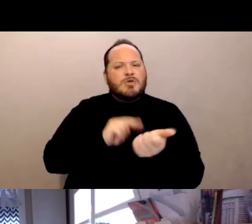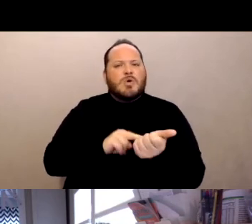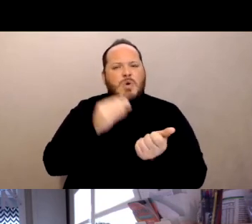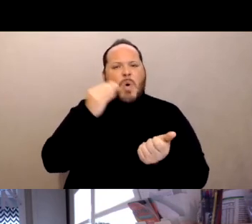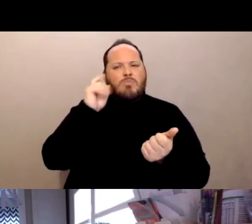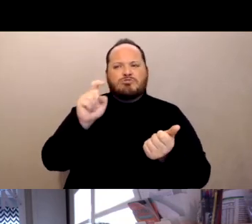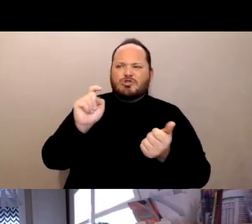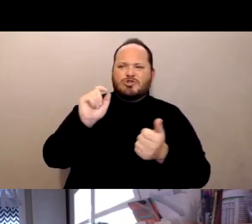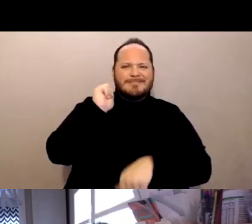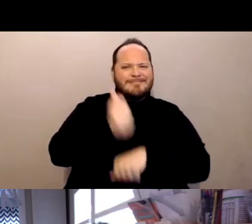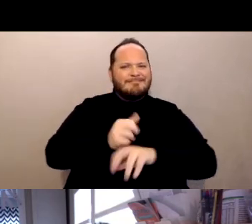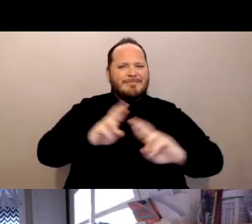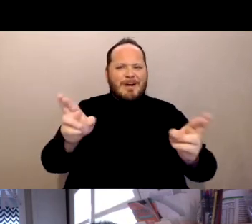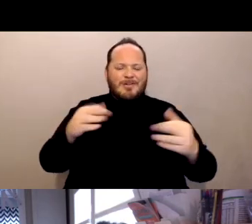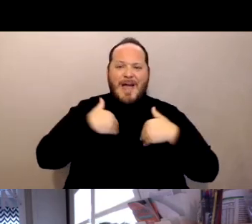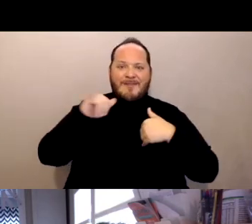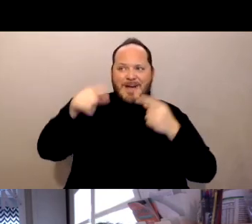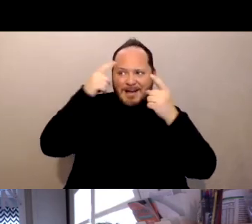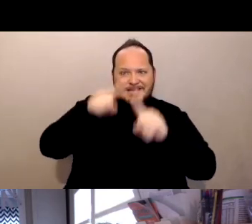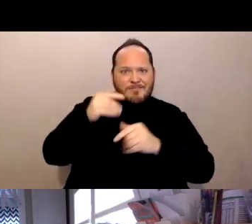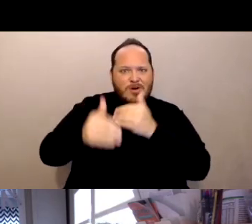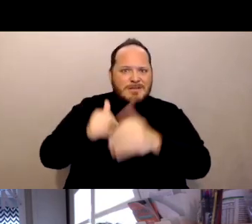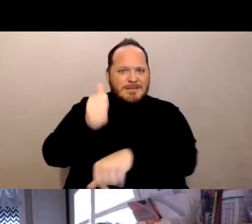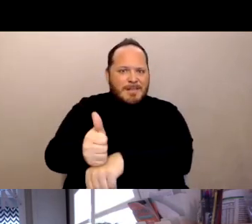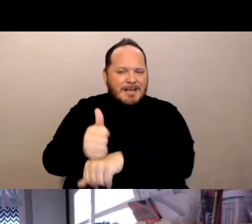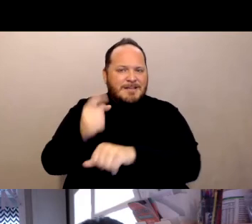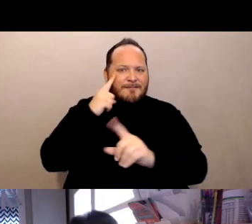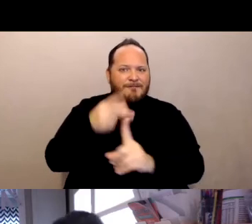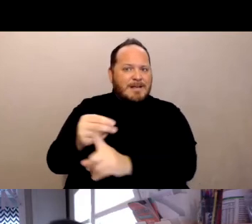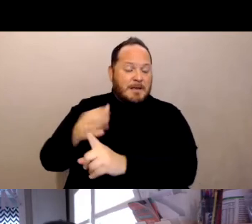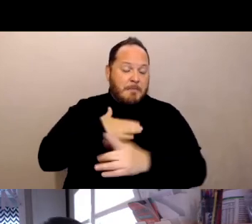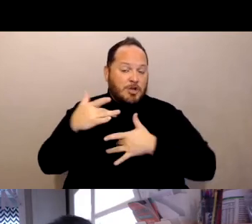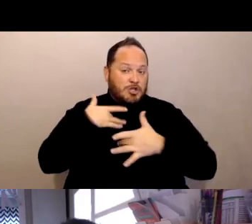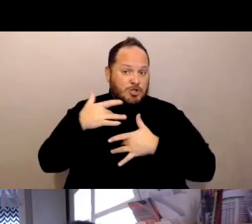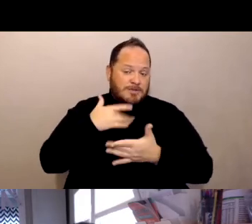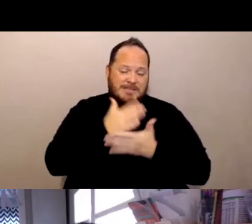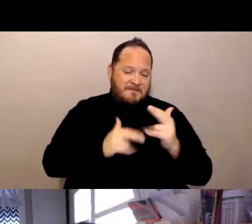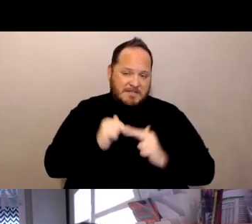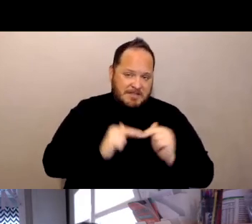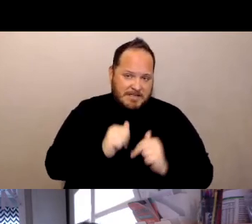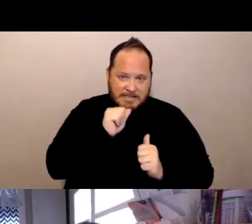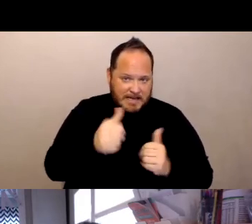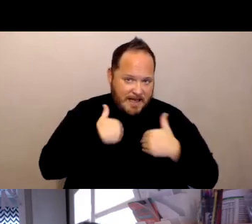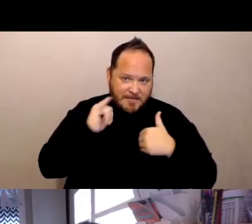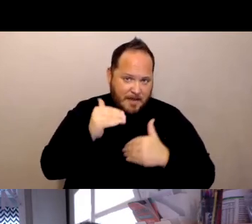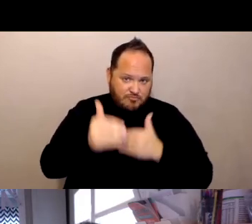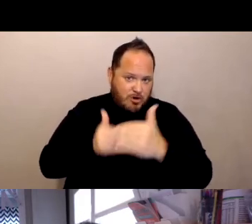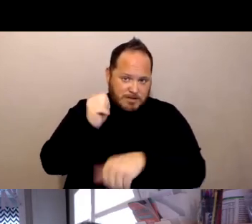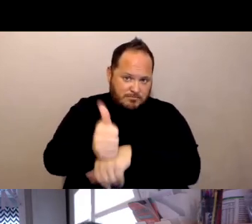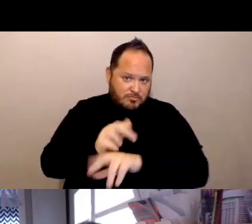for vaccinating these residents, and my concern is that some of the facilities didn't. But on the whole, I think things went about as well as they could